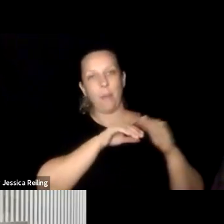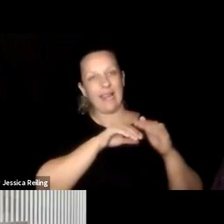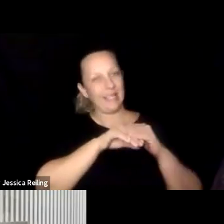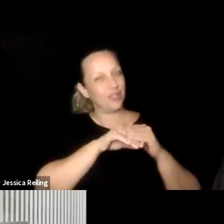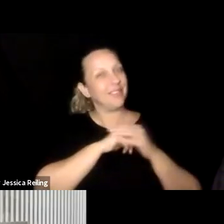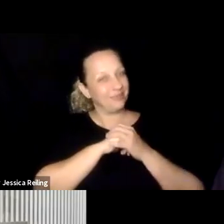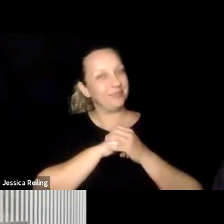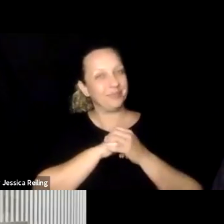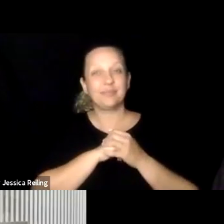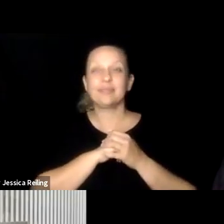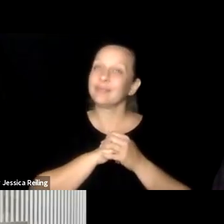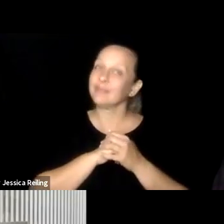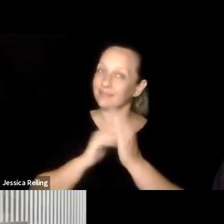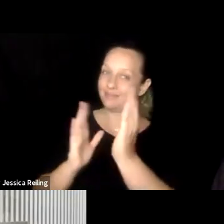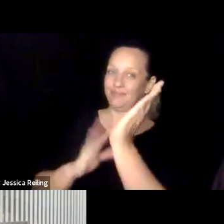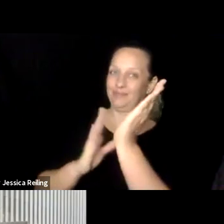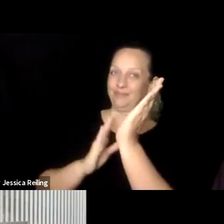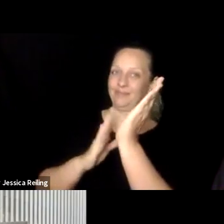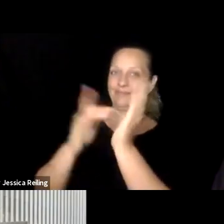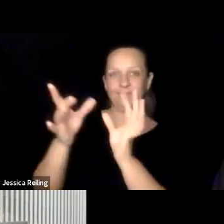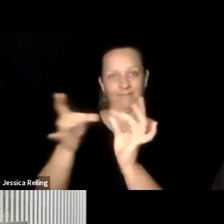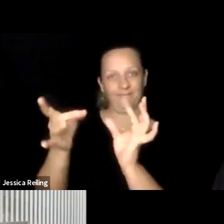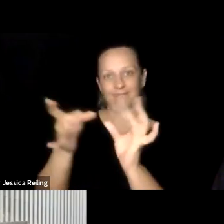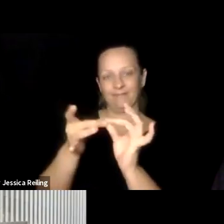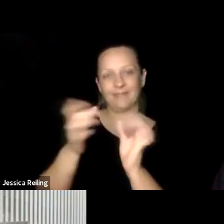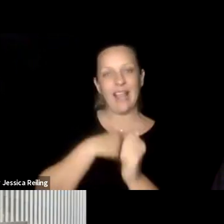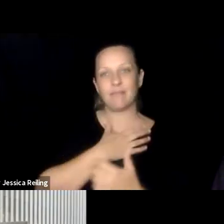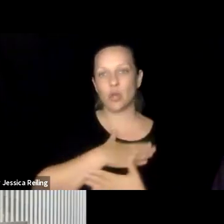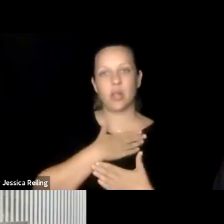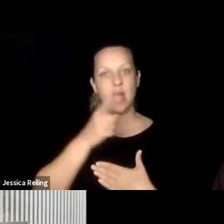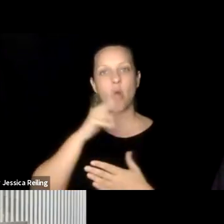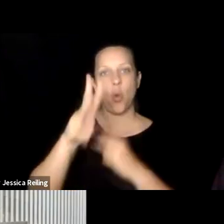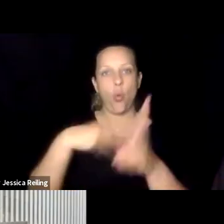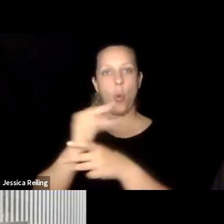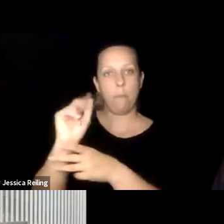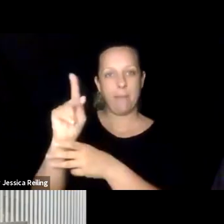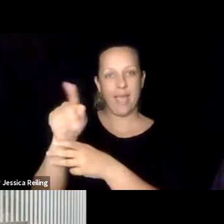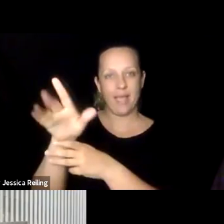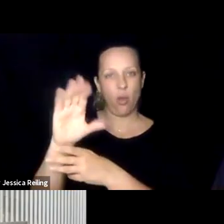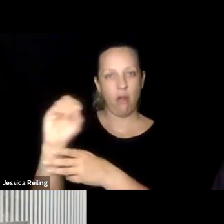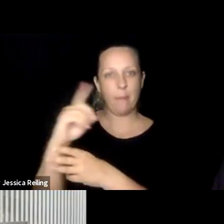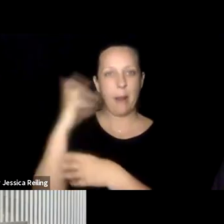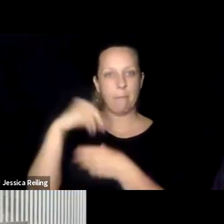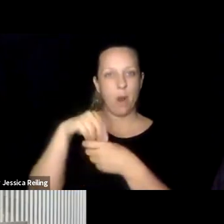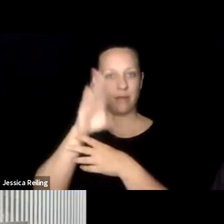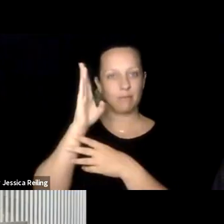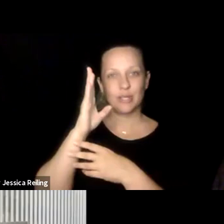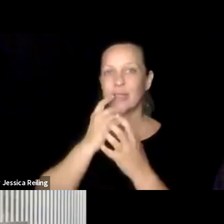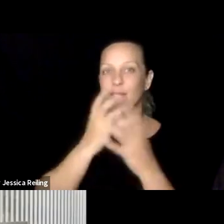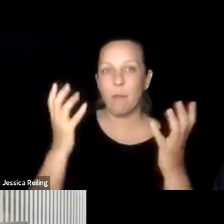integrating AT into the ecosystem and not just focusing it on just AT as an accommodation. Well said, and we're so